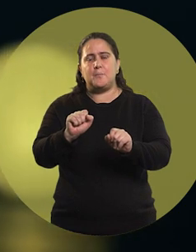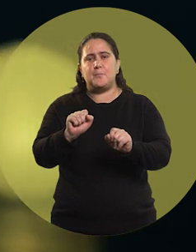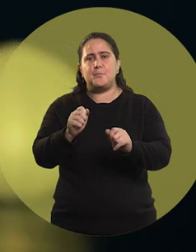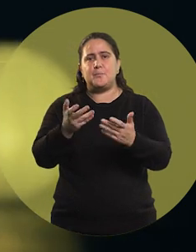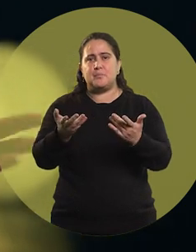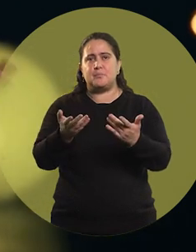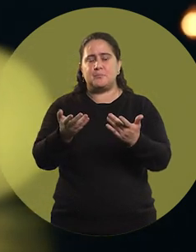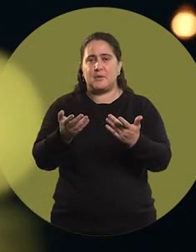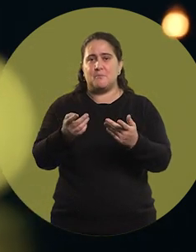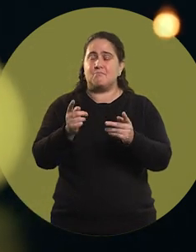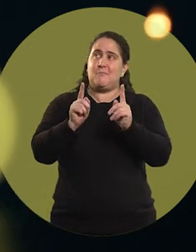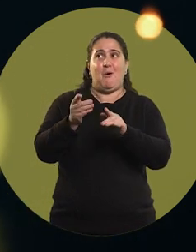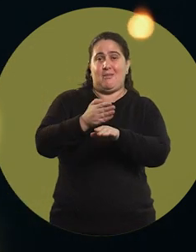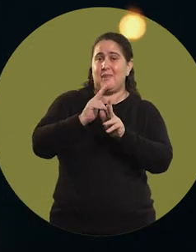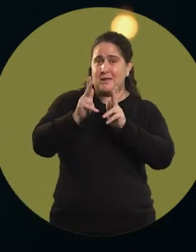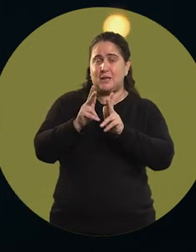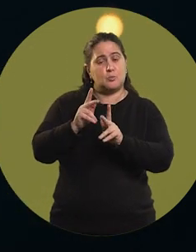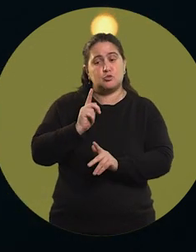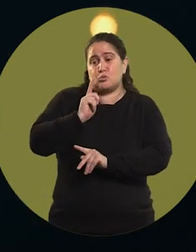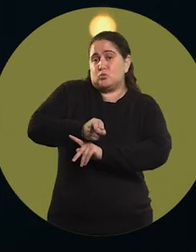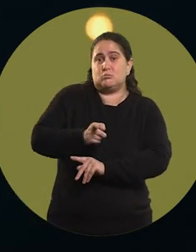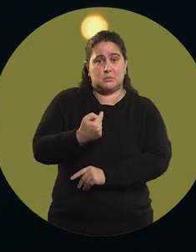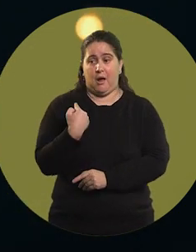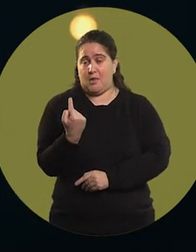of, and we go back to the same thing, you can make a decision